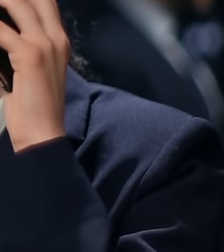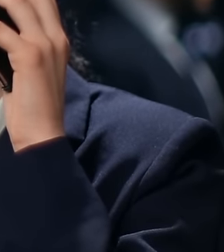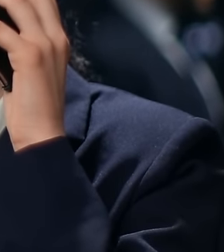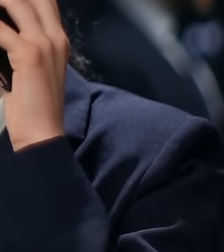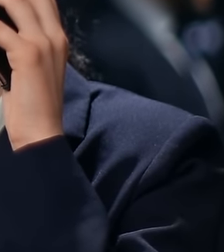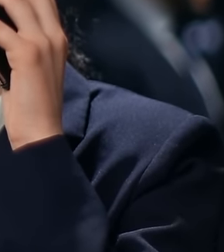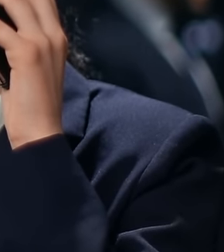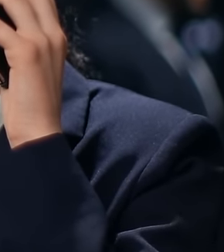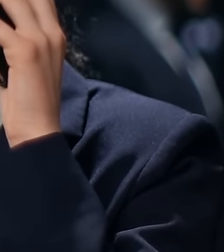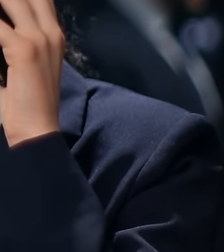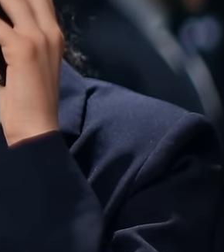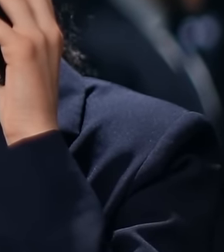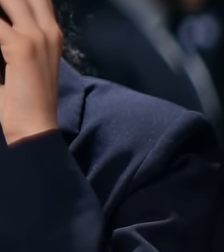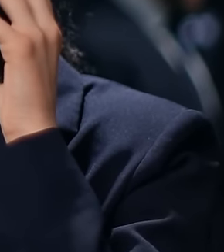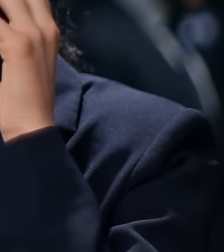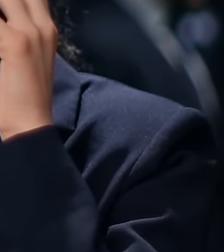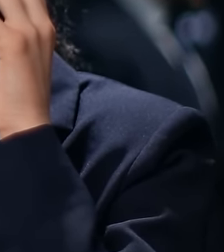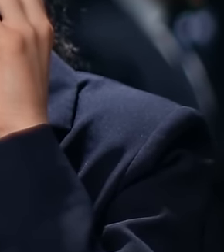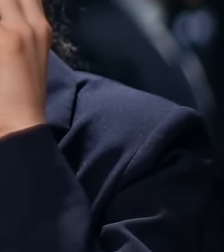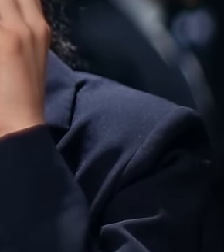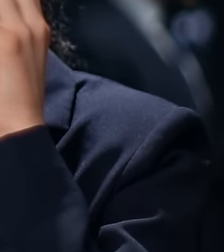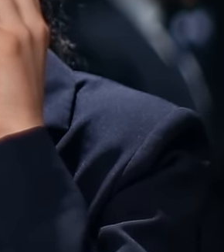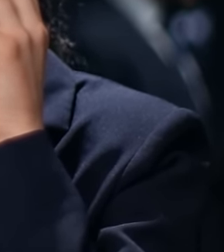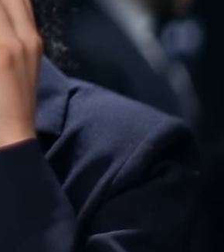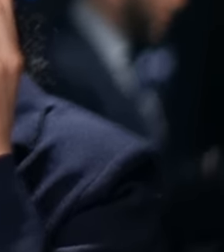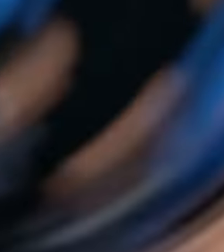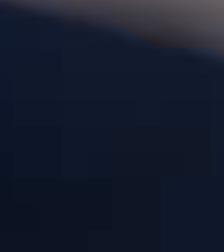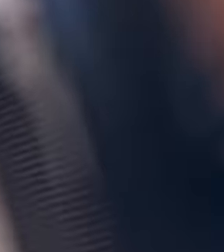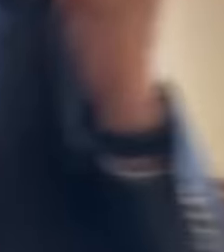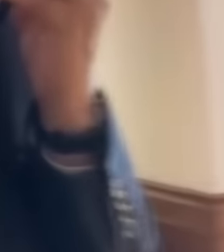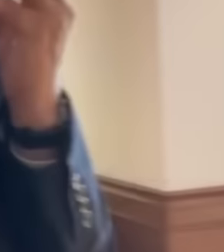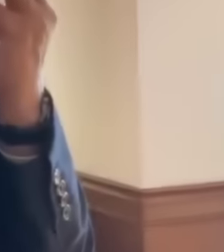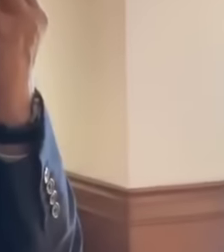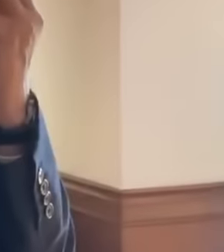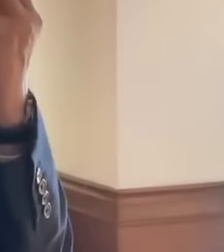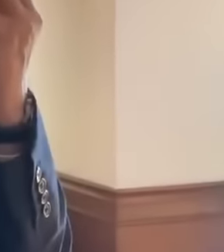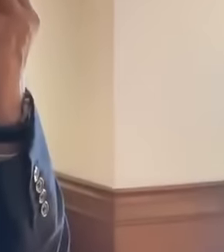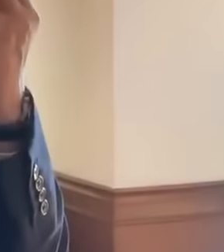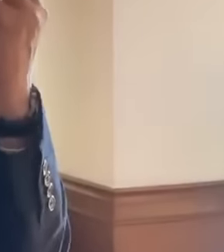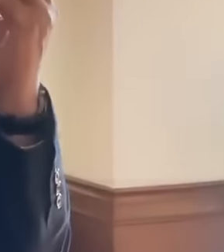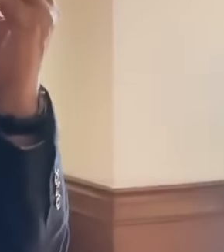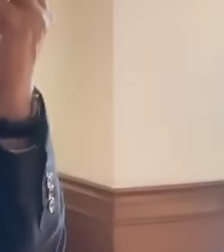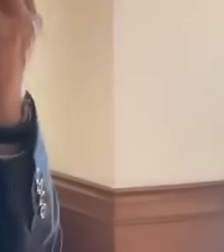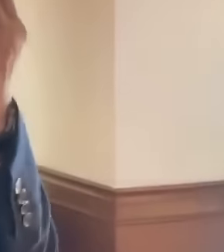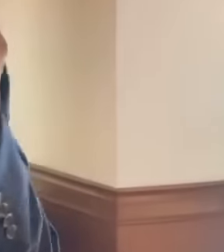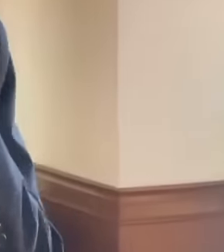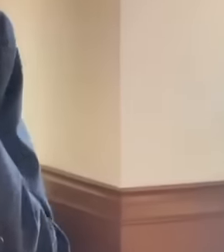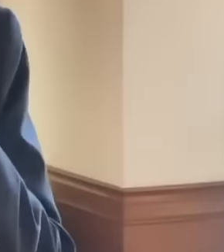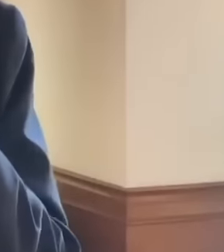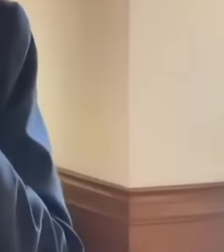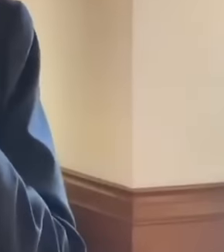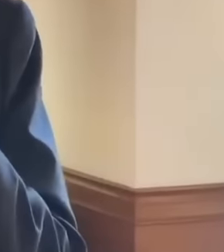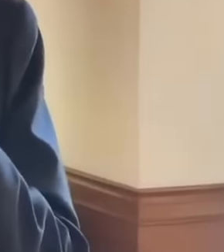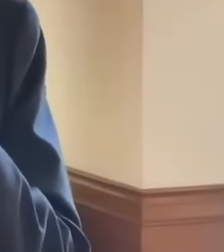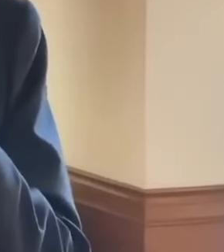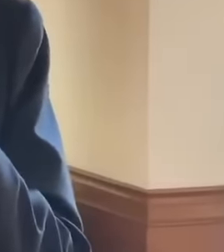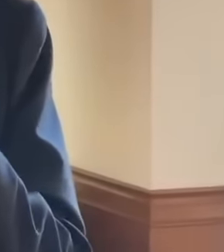Venezuelan elections and from the National Palace he sent a message to the large news agencies,